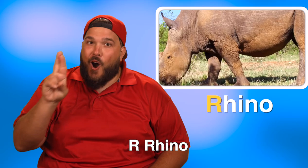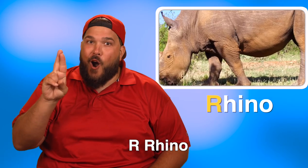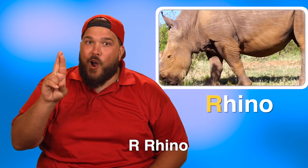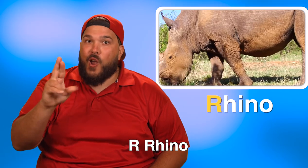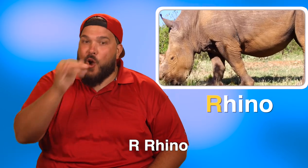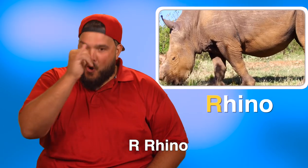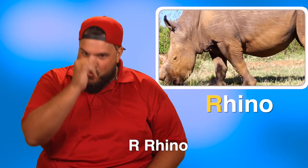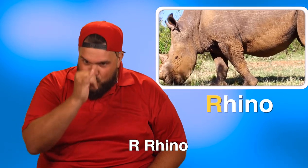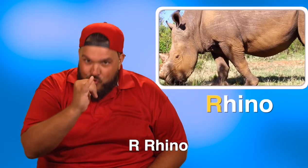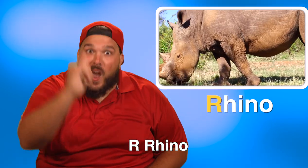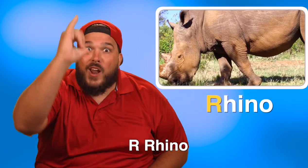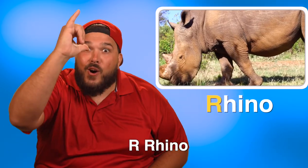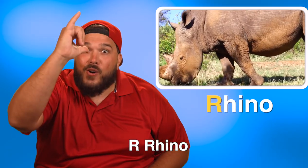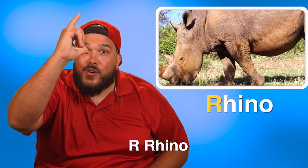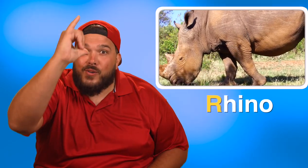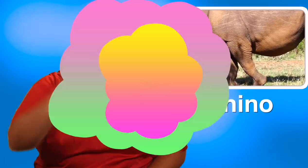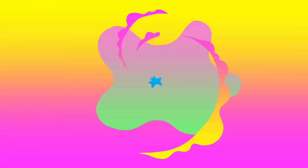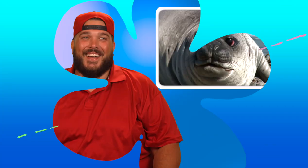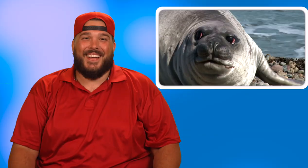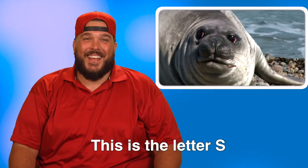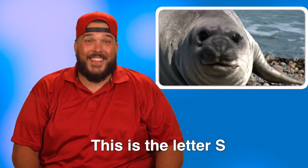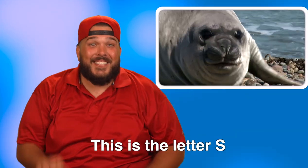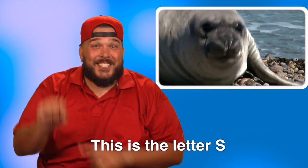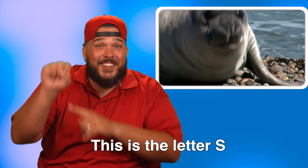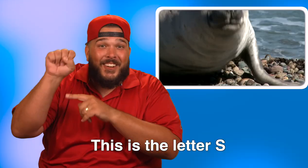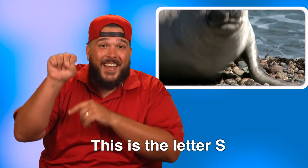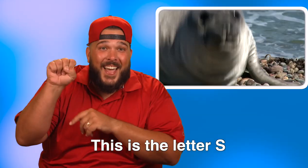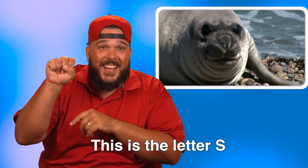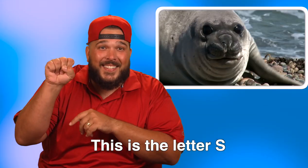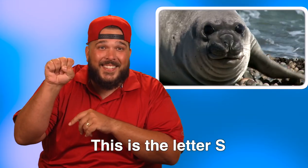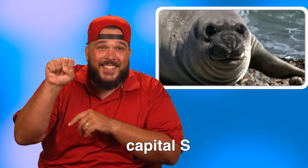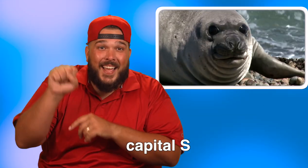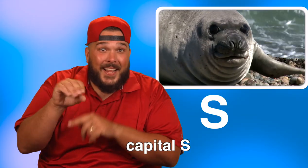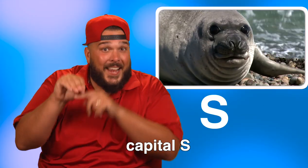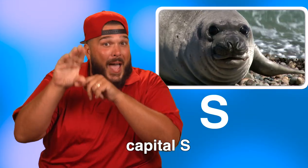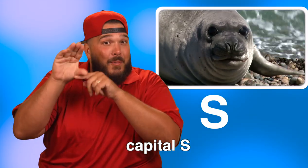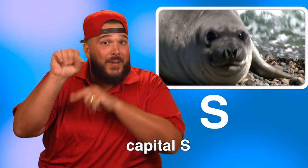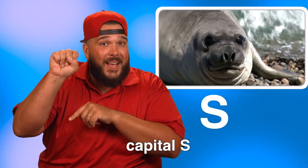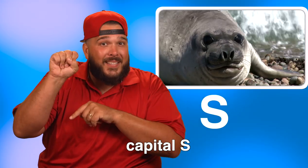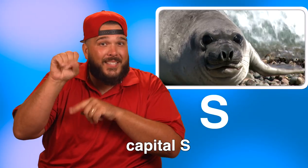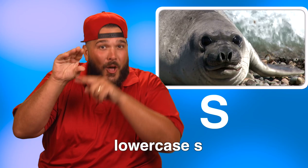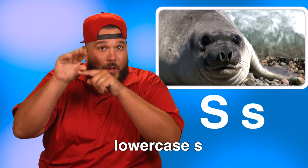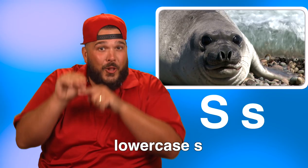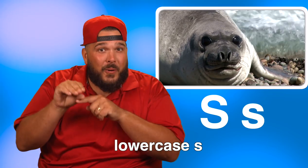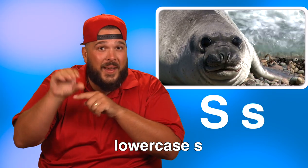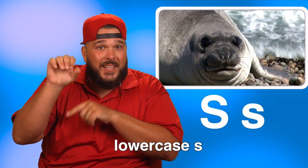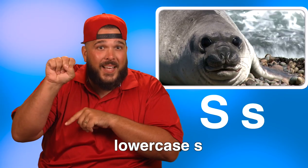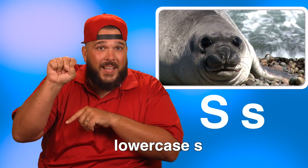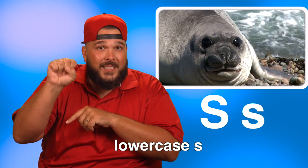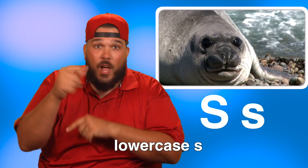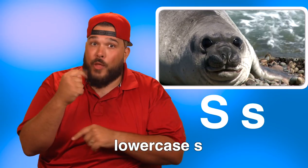R, rhino. This is the letter S. Capital S, lowercase s.